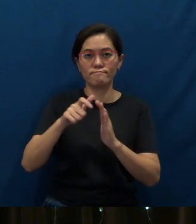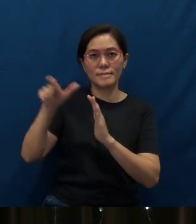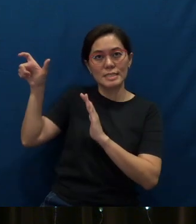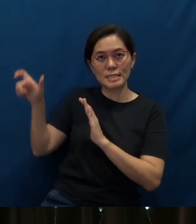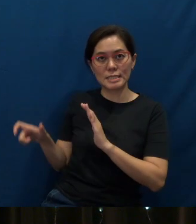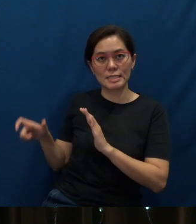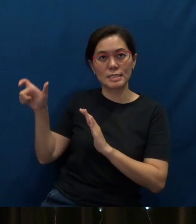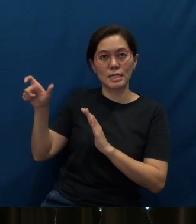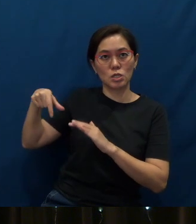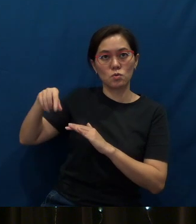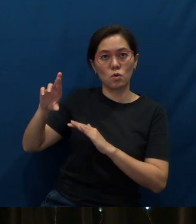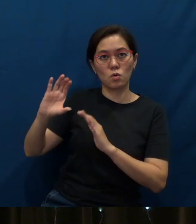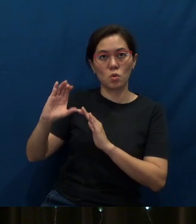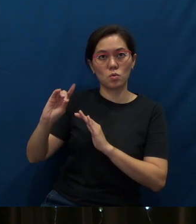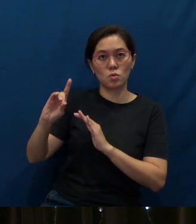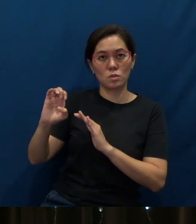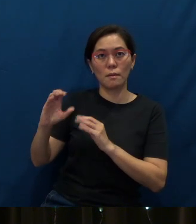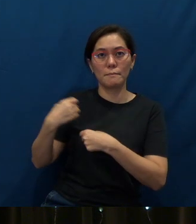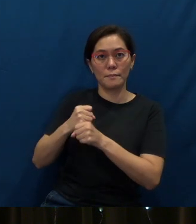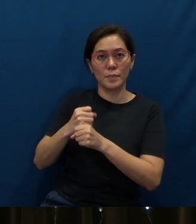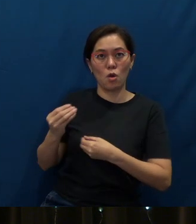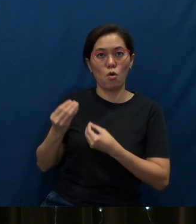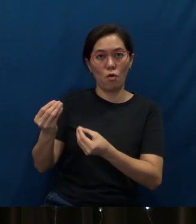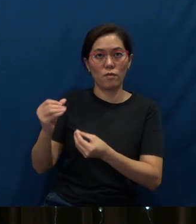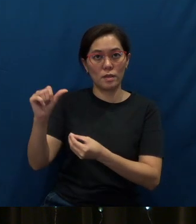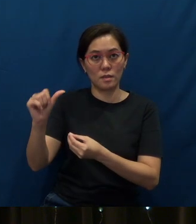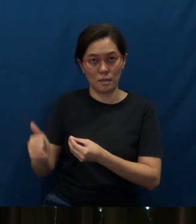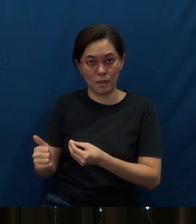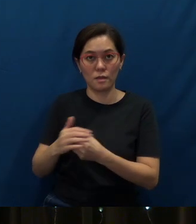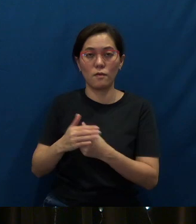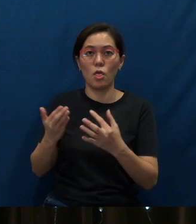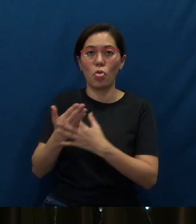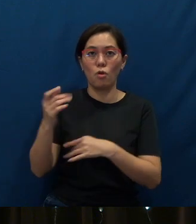and make your offering and tithes through the electronic means.